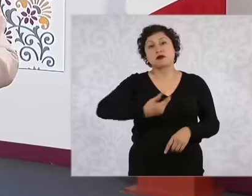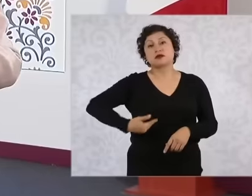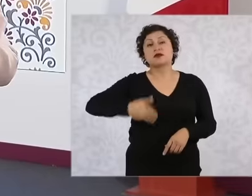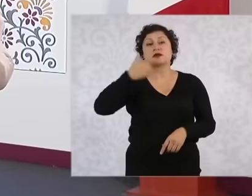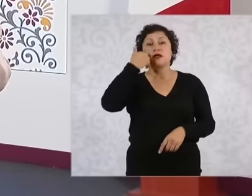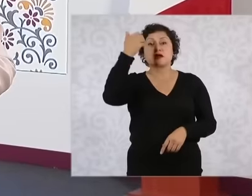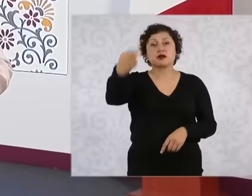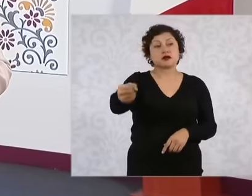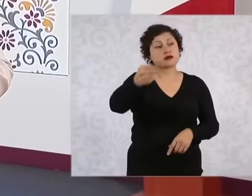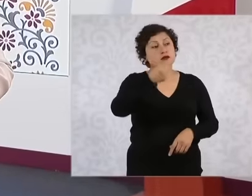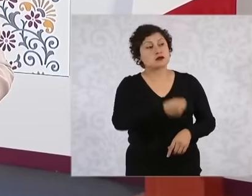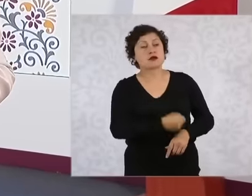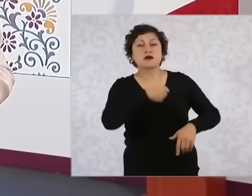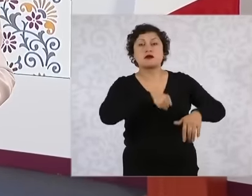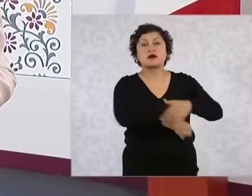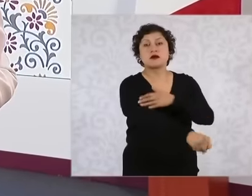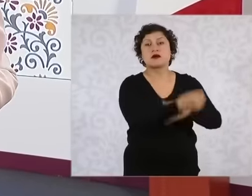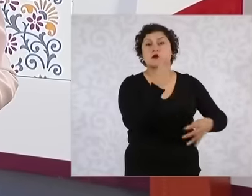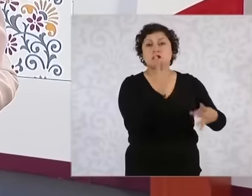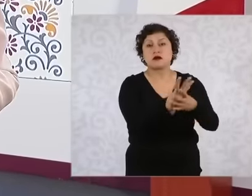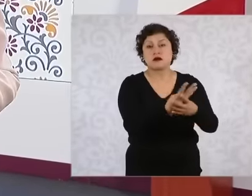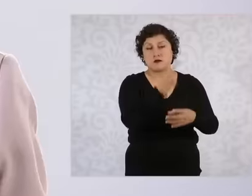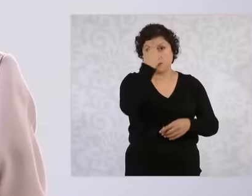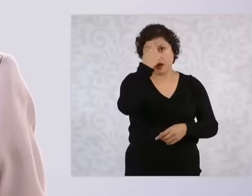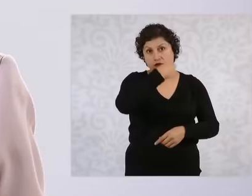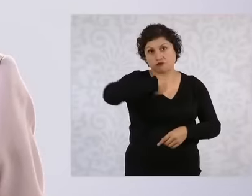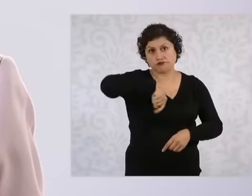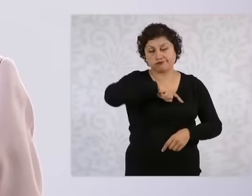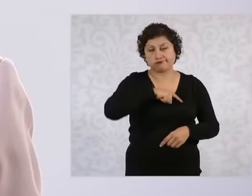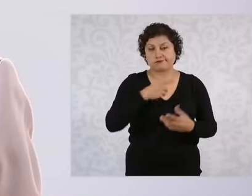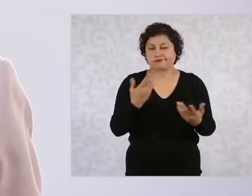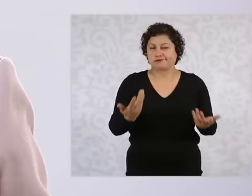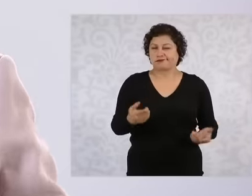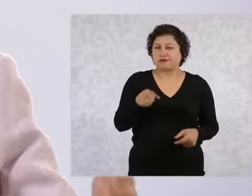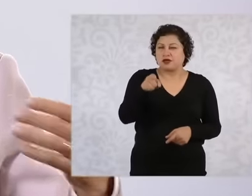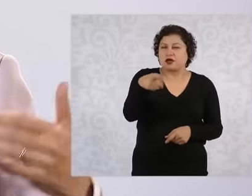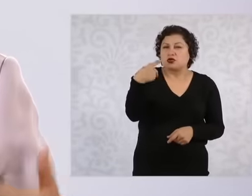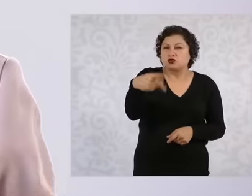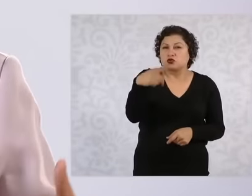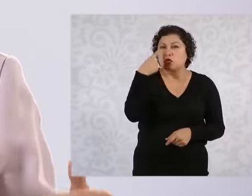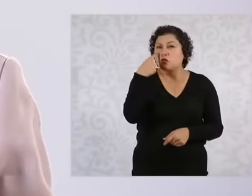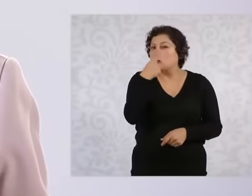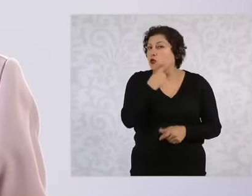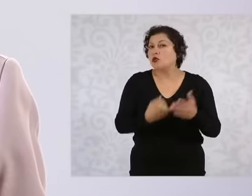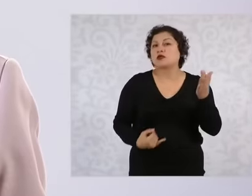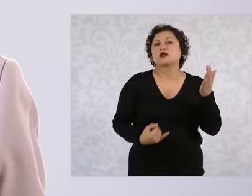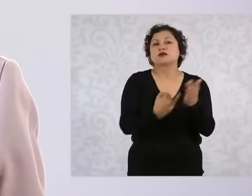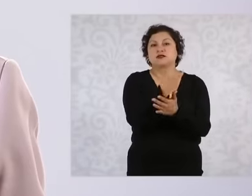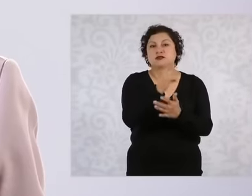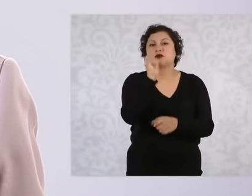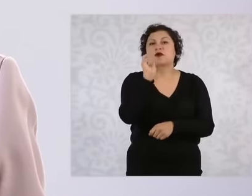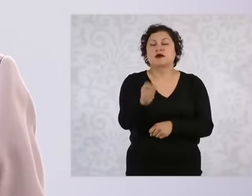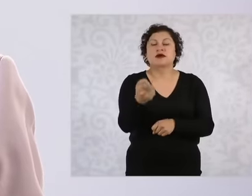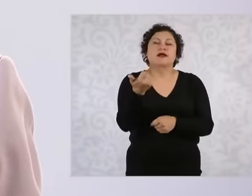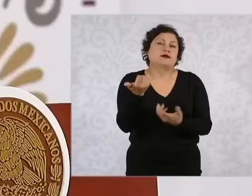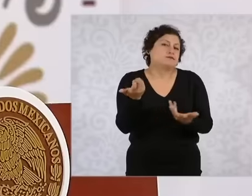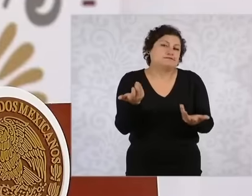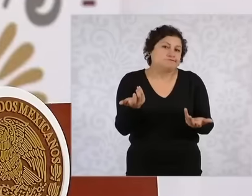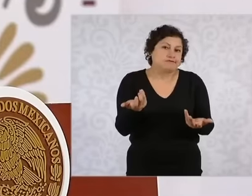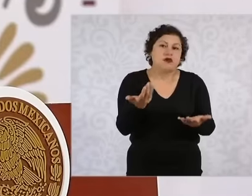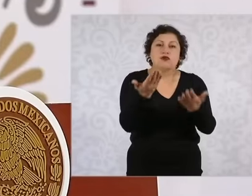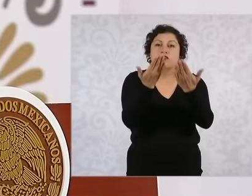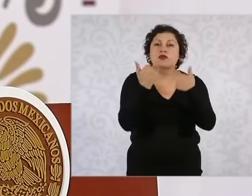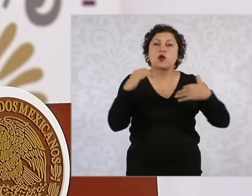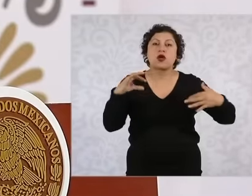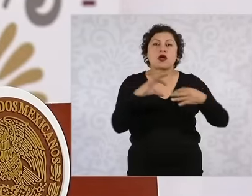non-legal political decision by accepting that the court review the reform of the